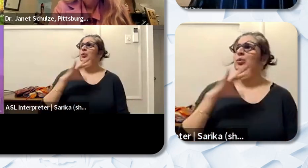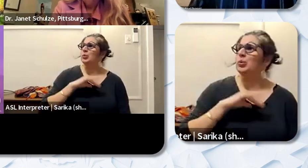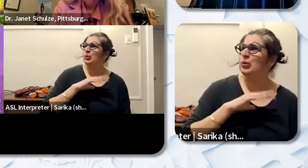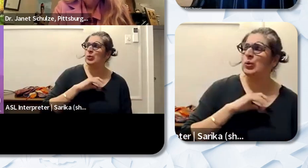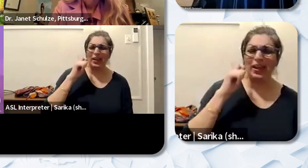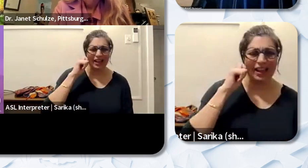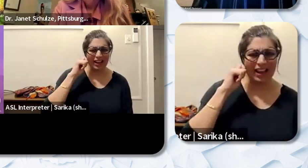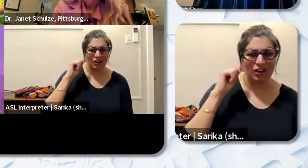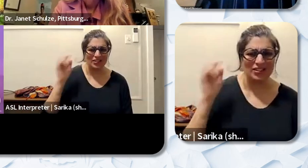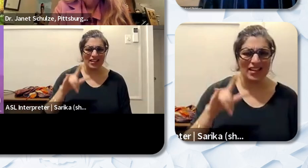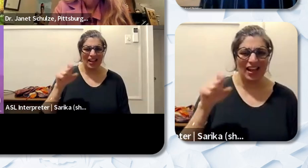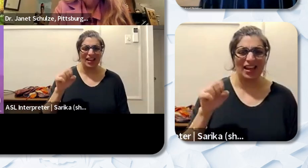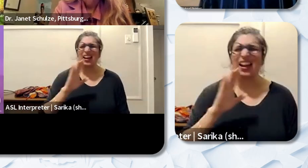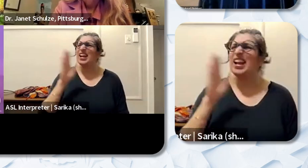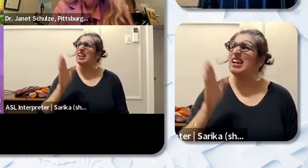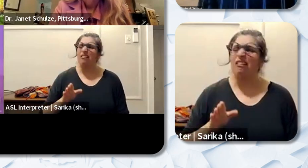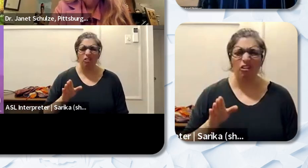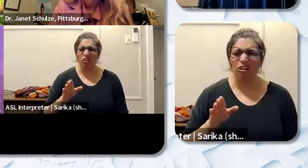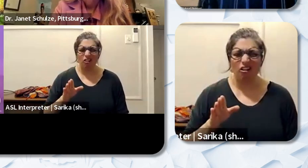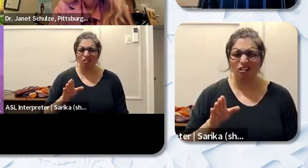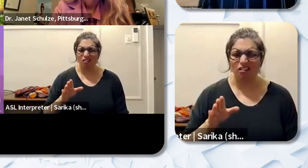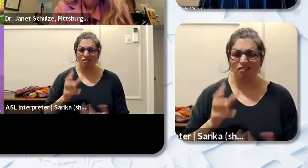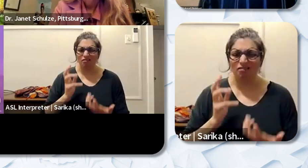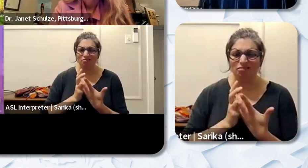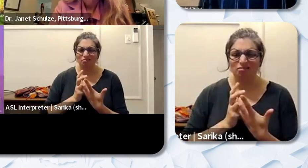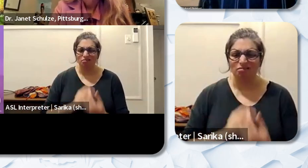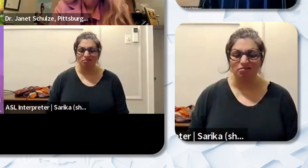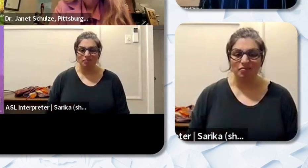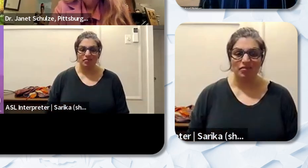never be able to replicate something like that. And there were comments I would get where people